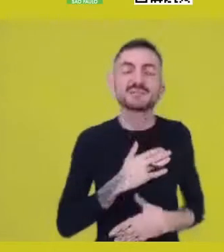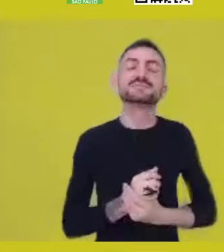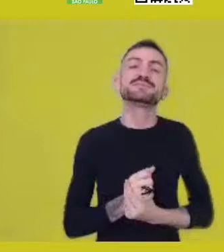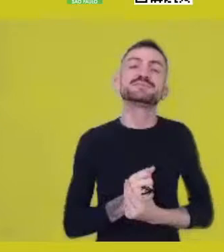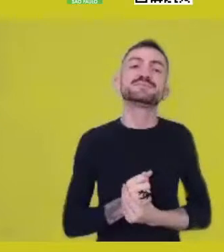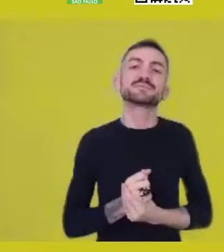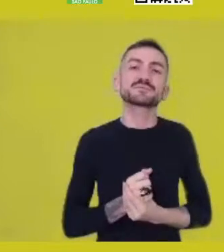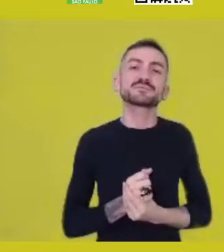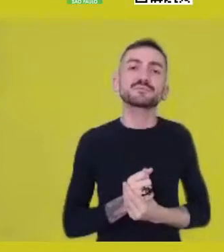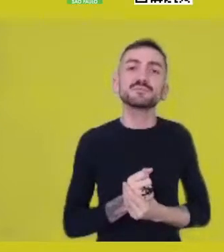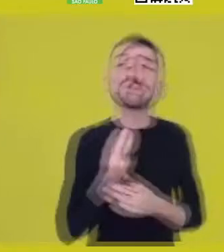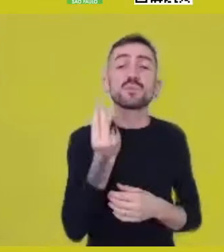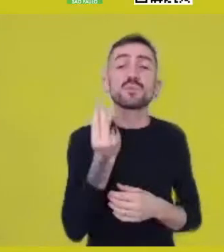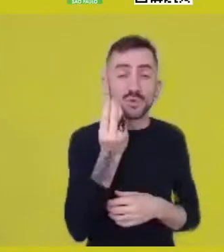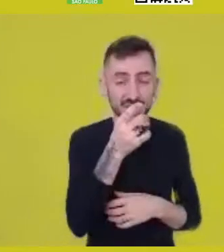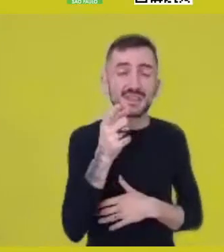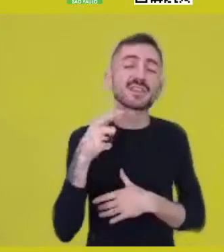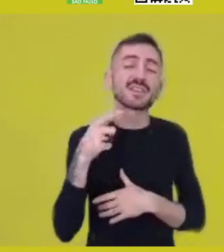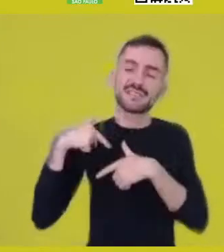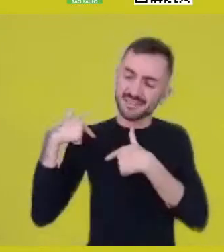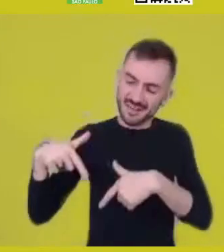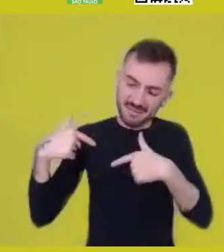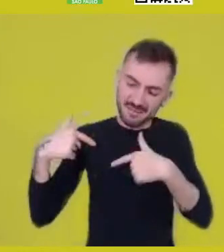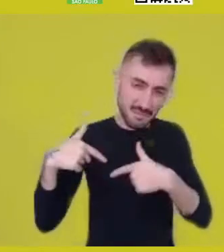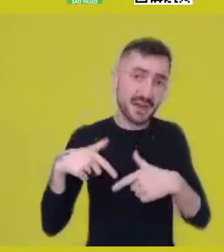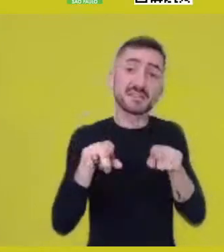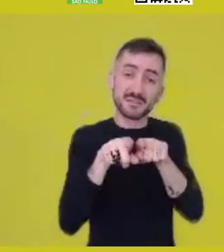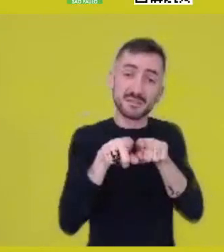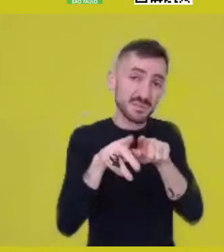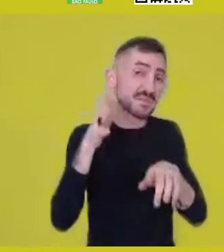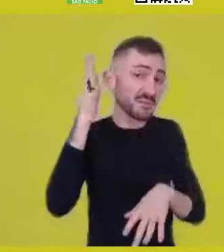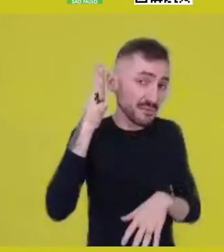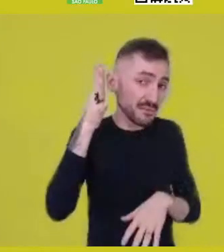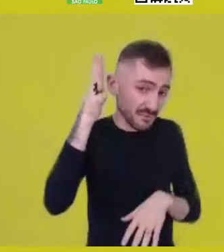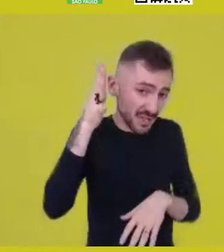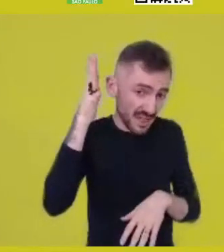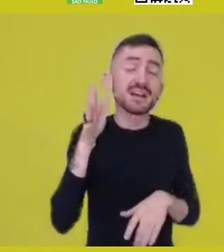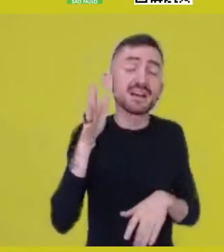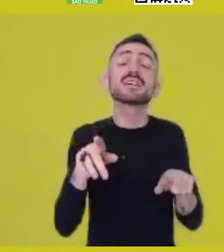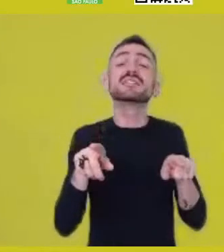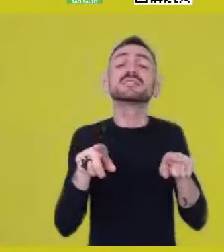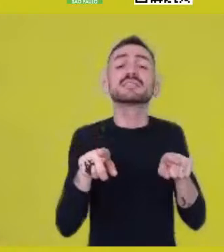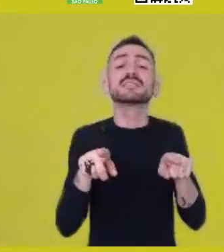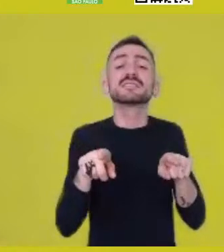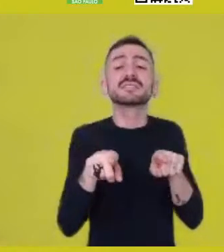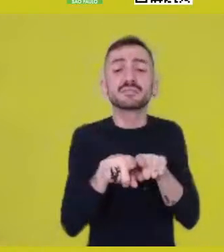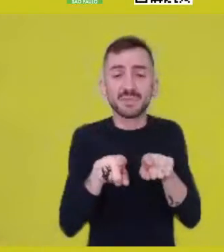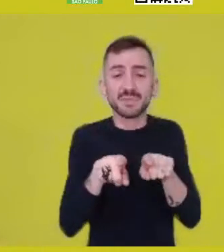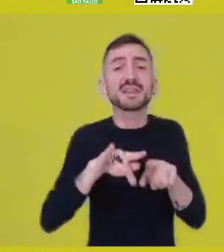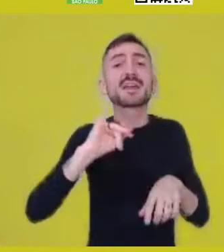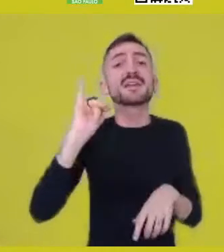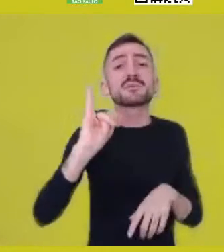for all her work, her speech, the important and fundamental platforms